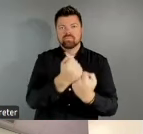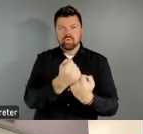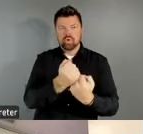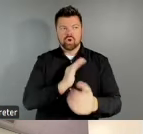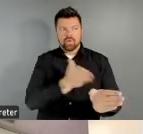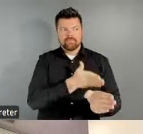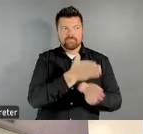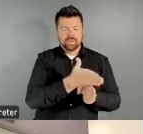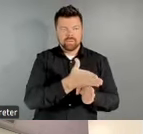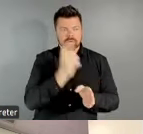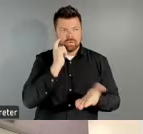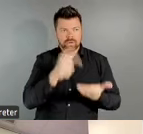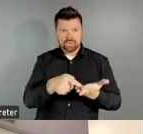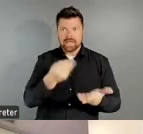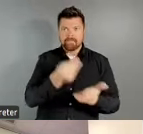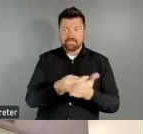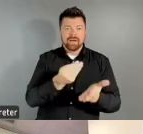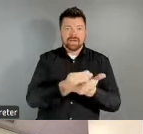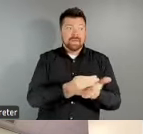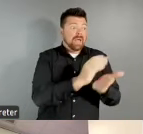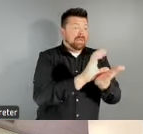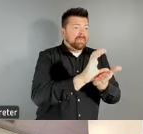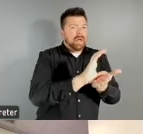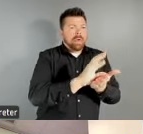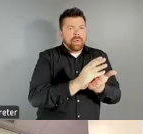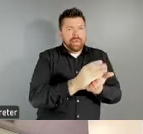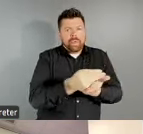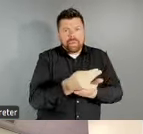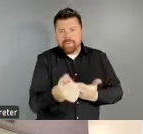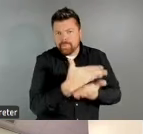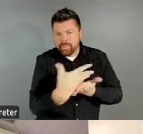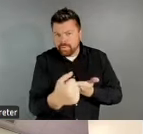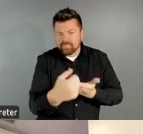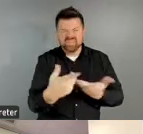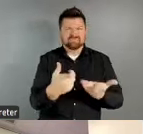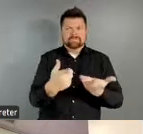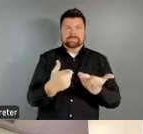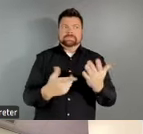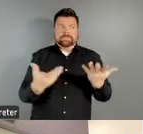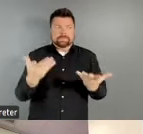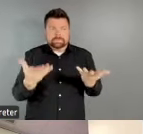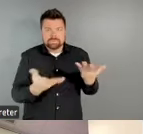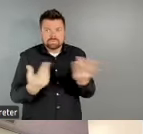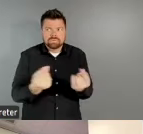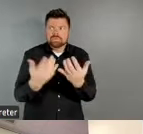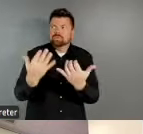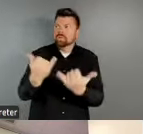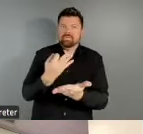all that money is run out, and it's unclear how our field is going to find its economic footing.